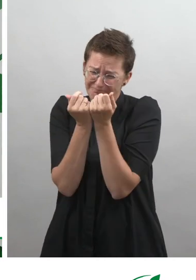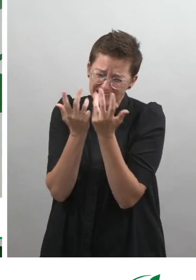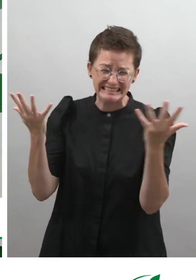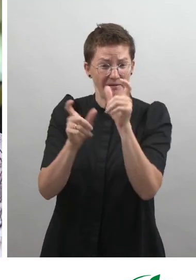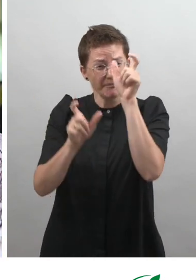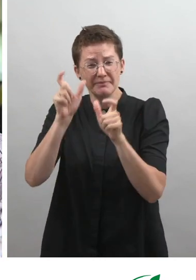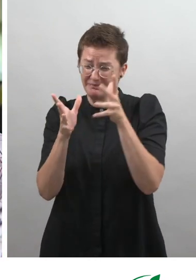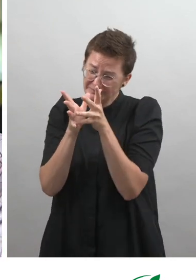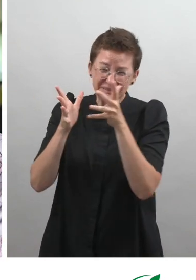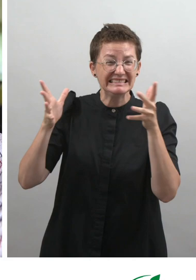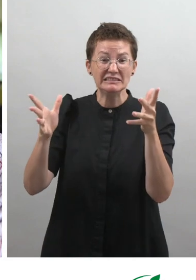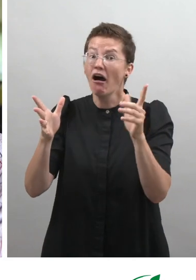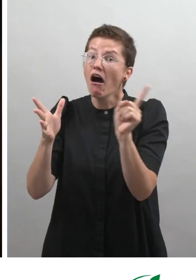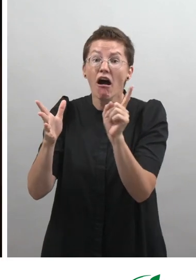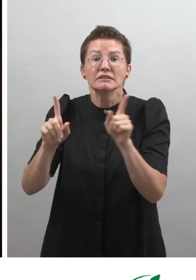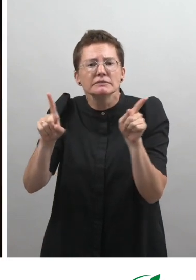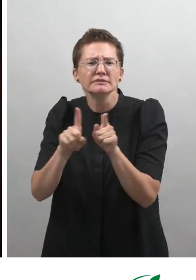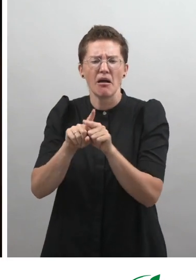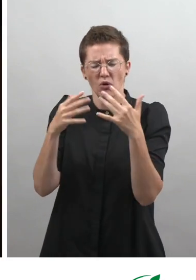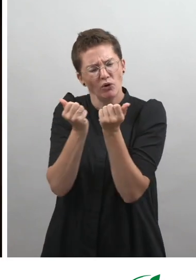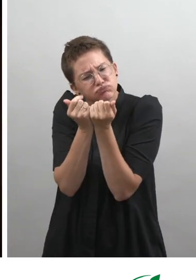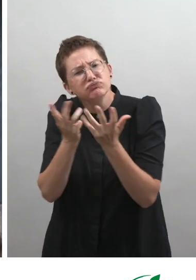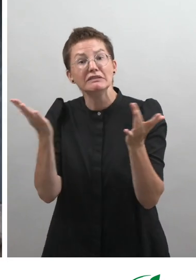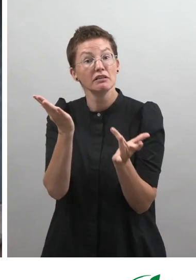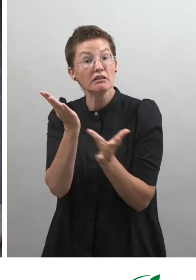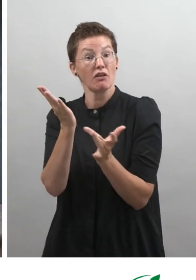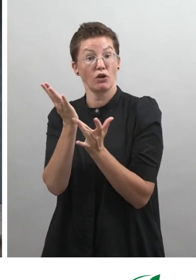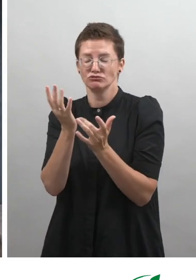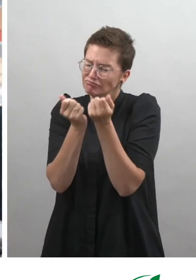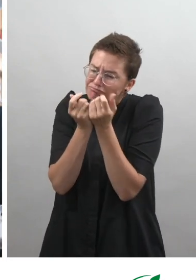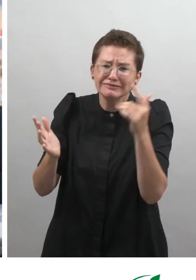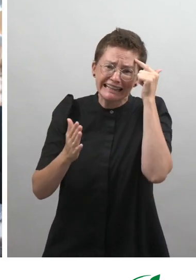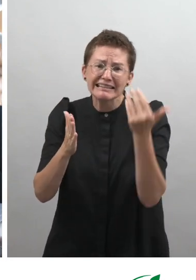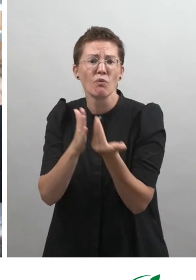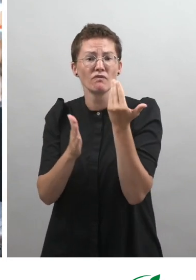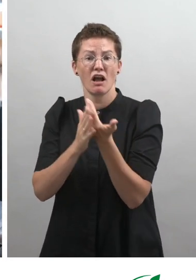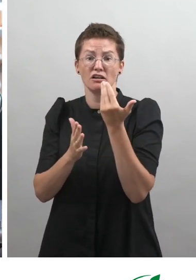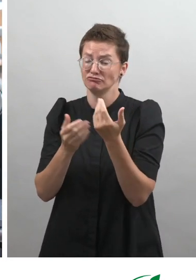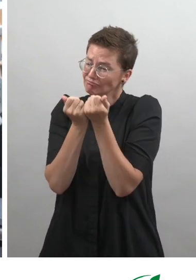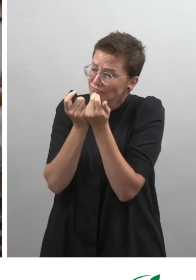it's also a country where there's a lot of technology, a lot of innovations, a lot of inspired people, and a lot of solutions